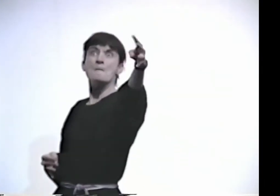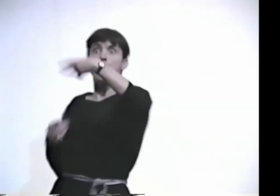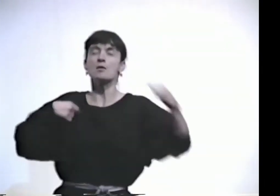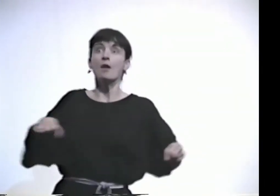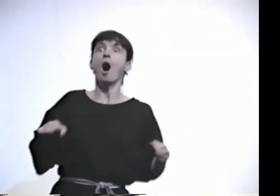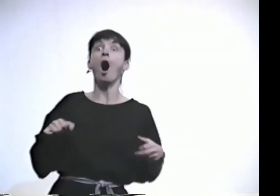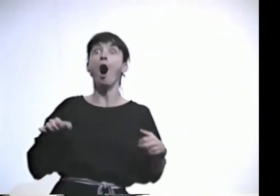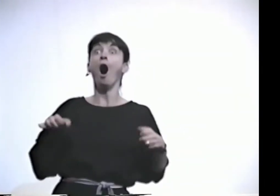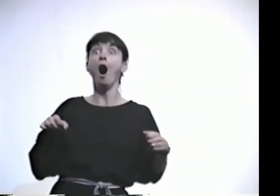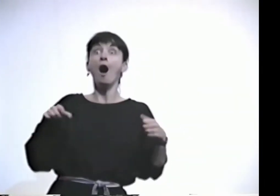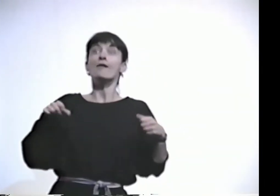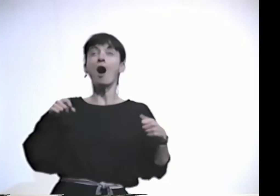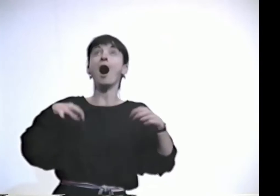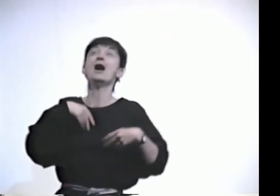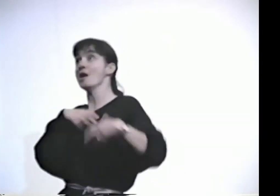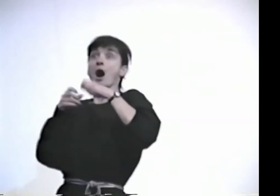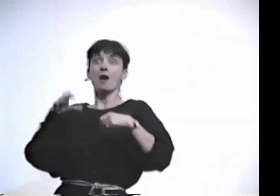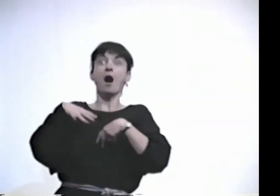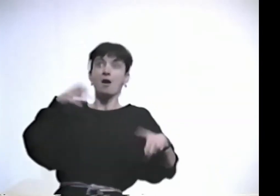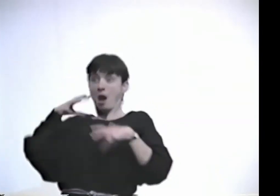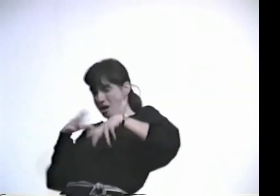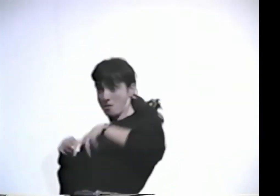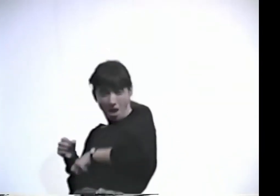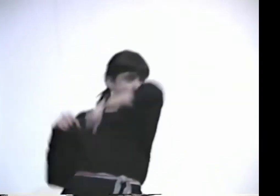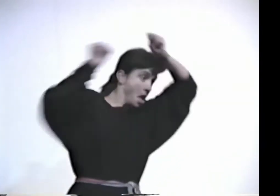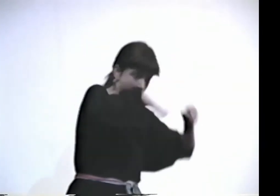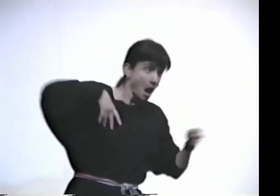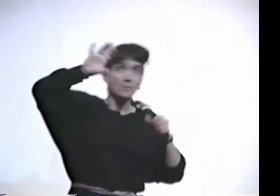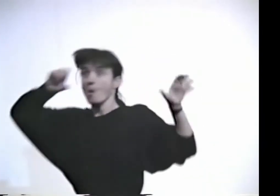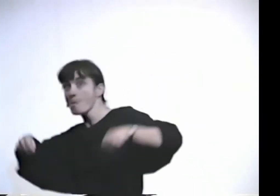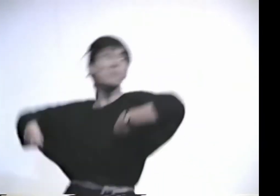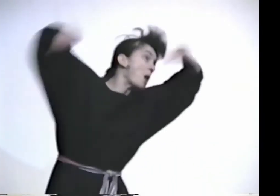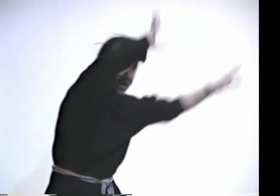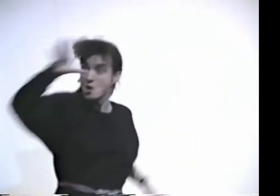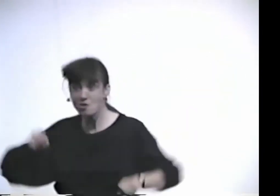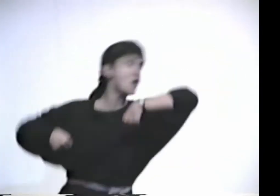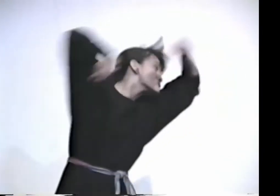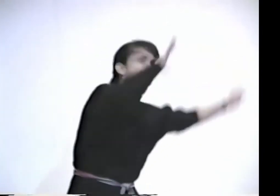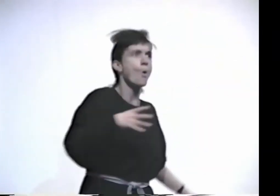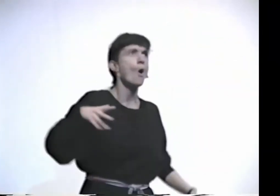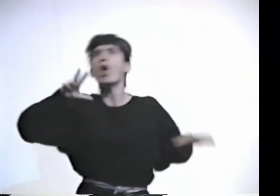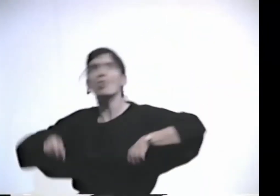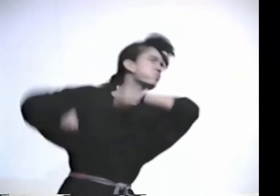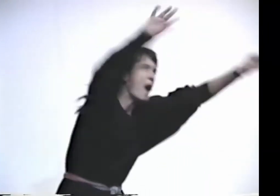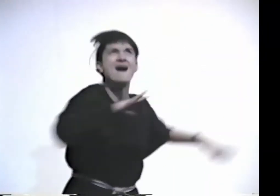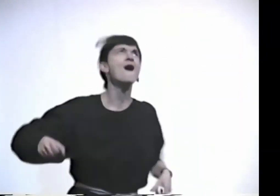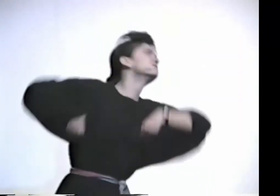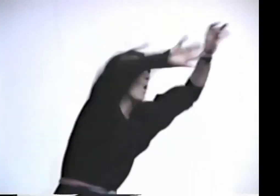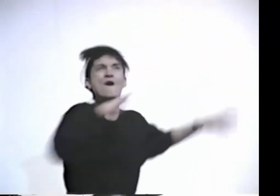AND THE WITCH'S BROOM BANGING ON THE WINDOW. SHE WANTED ME. SHE WAS THERE. SHE WANTED ME. I PULLED BACK MY COVERS AS QUICK AS I COULD.